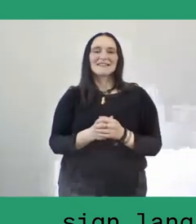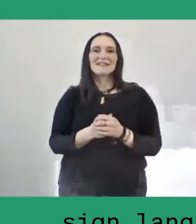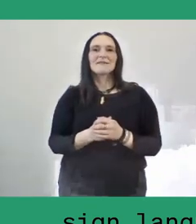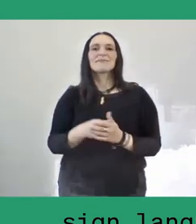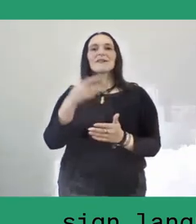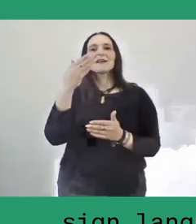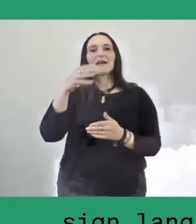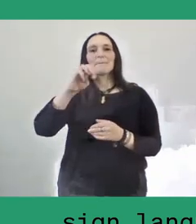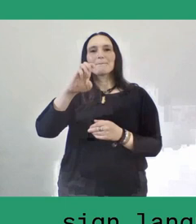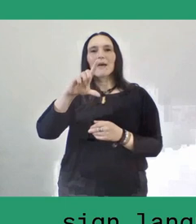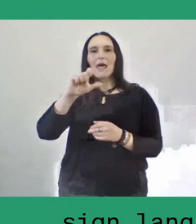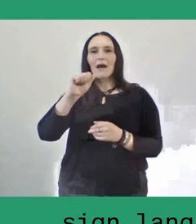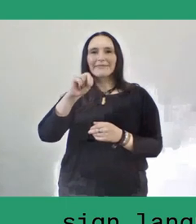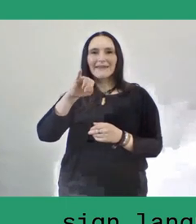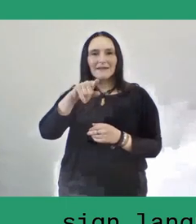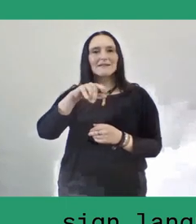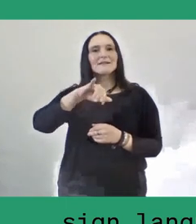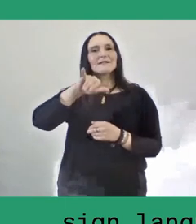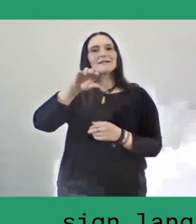And also Jumana Emil Abboud